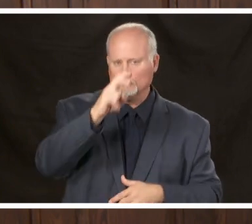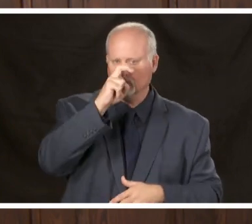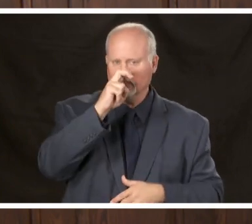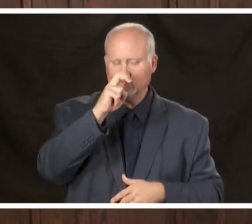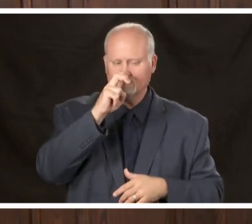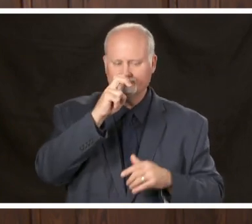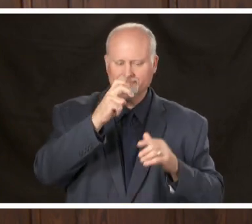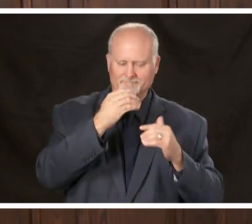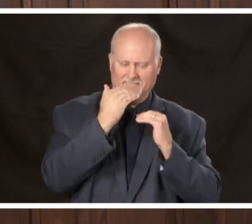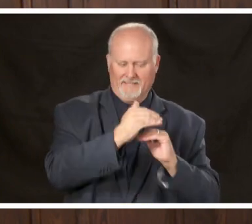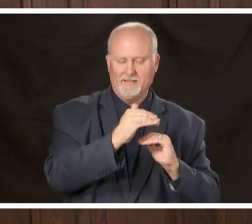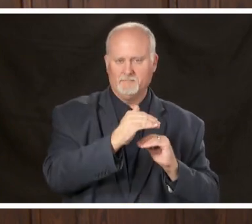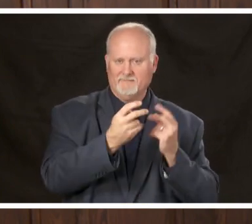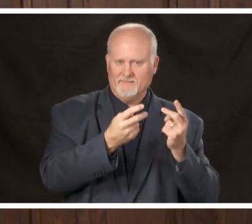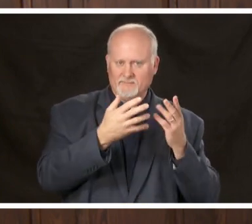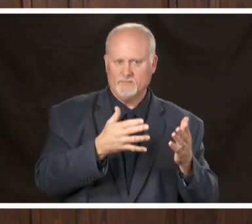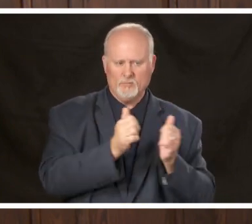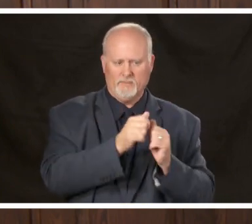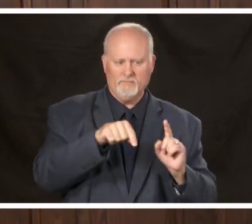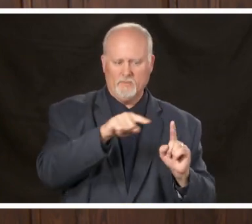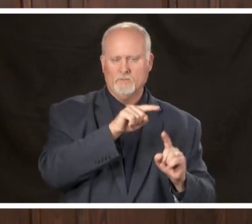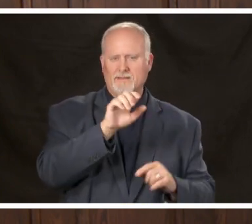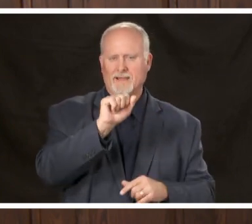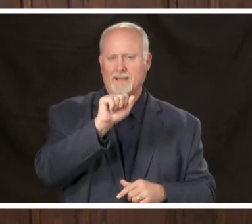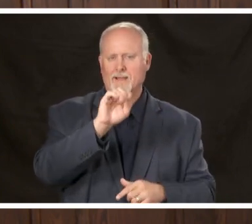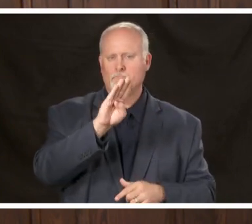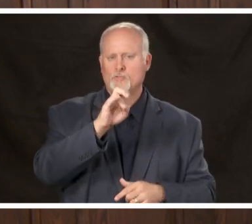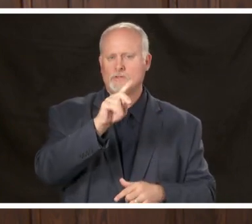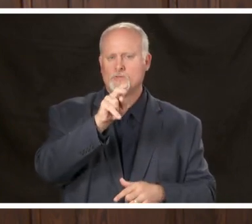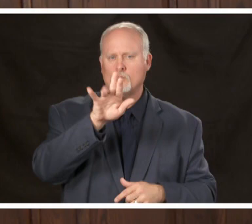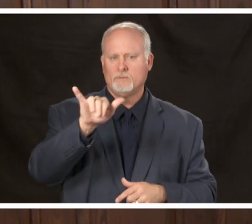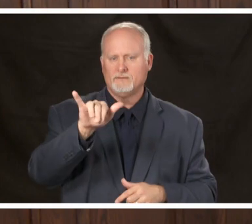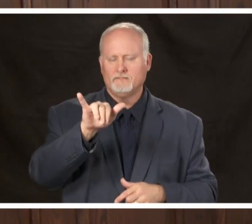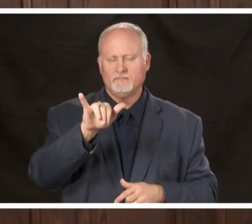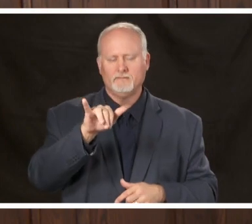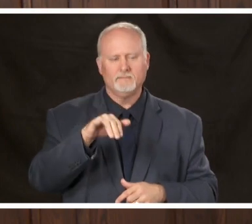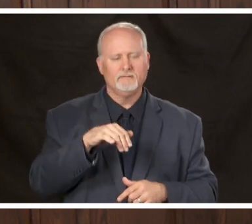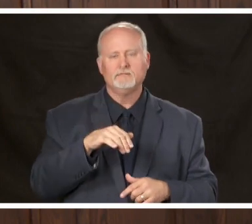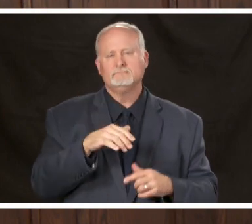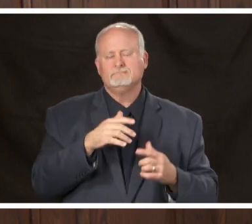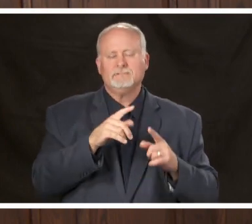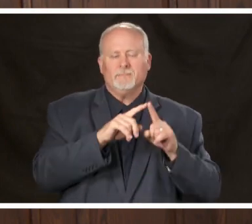regarding those visits as well with allowances made on a case-by-case basis